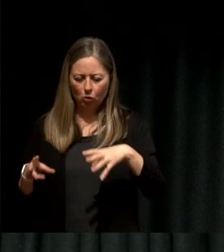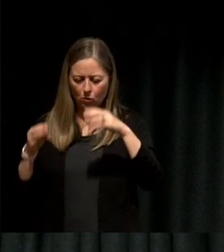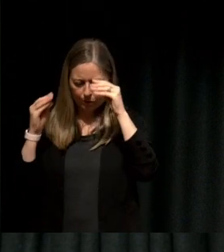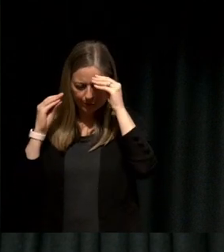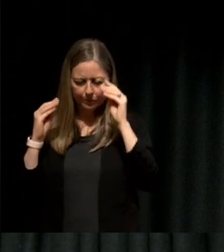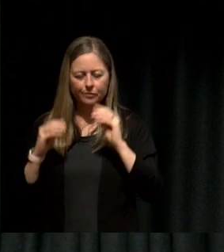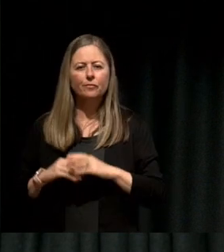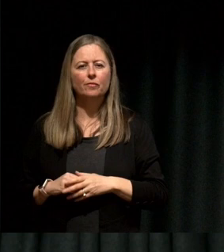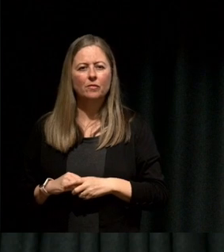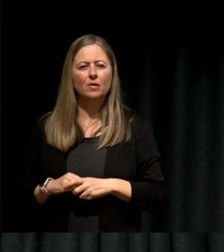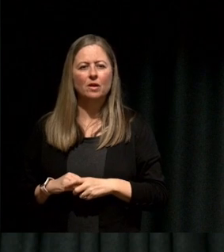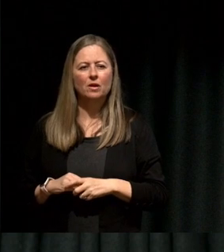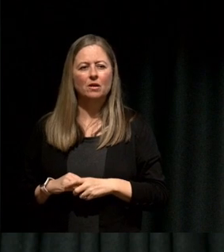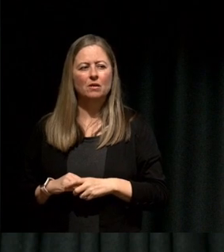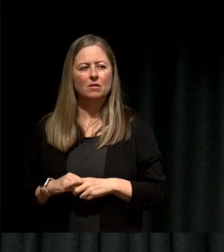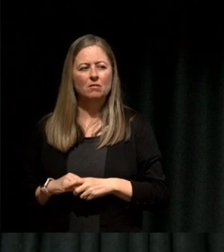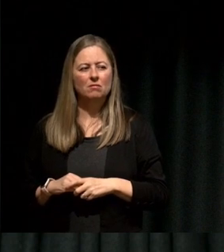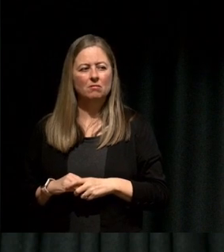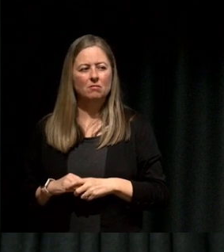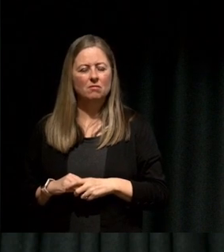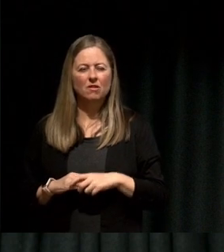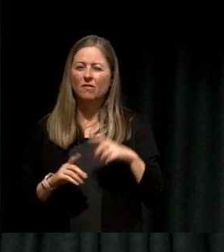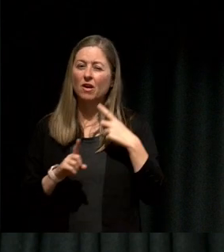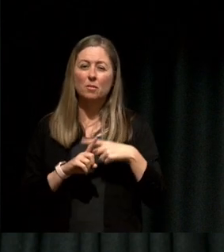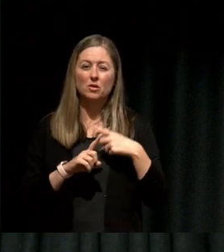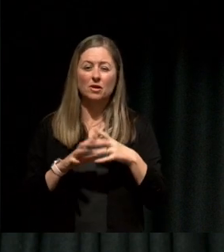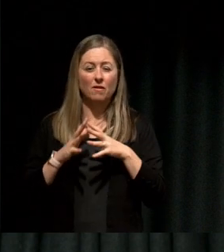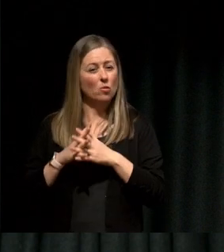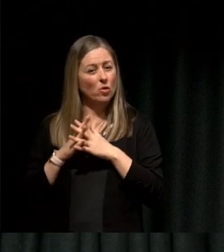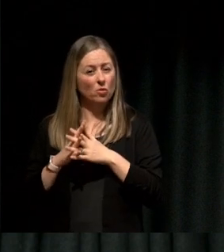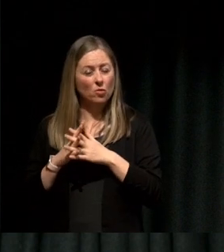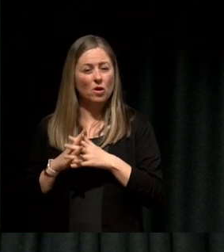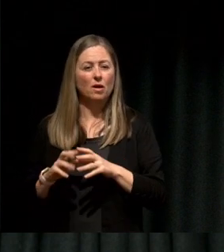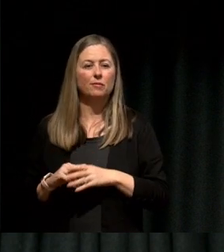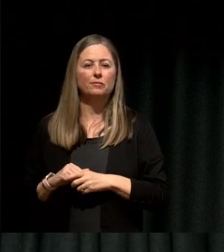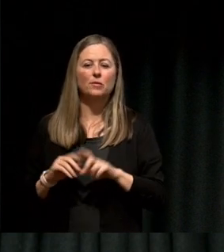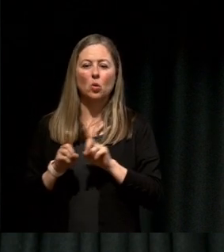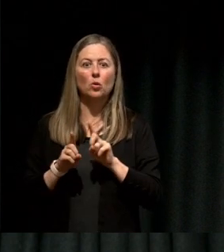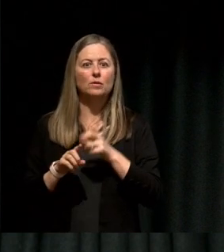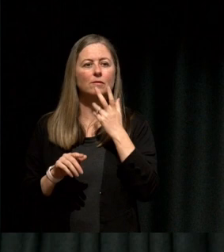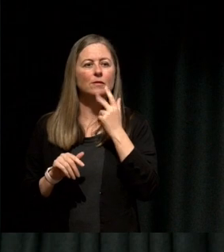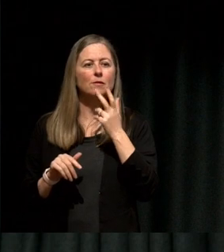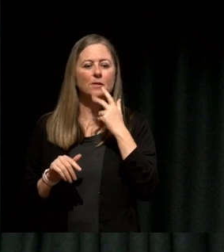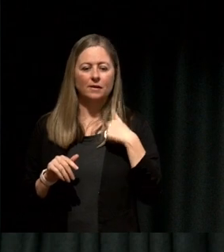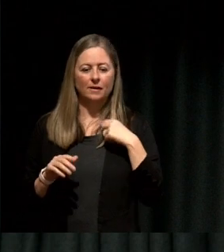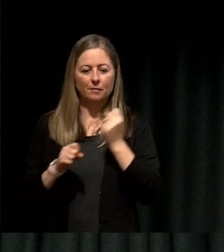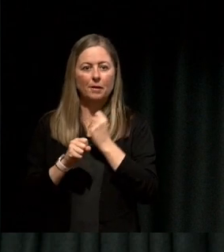And that has always really helped me. And then the last thing I do is if I'm making a big decision, I wait 24 hours.